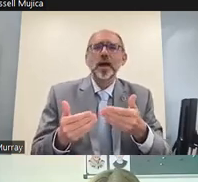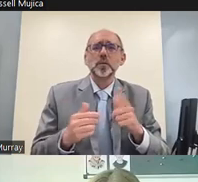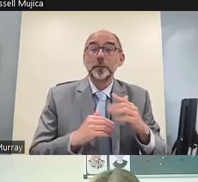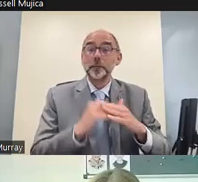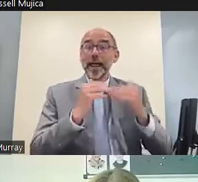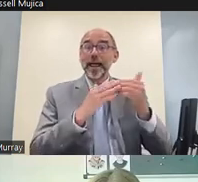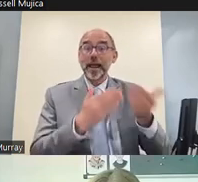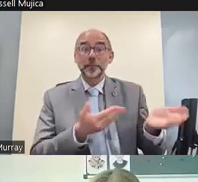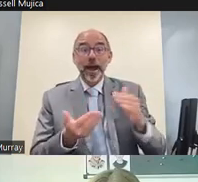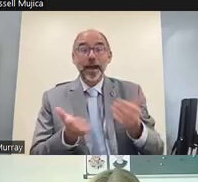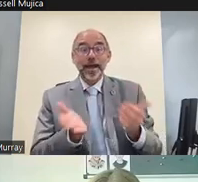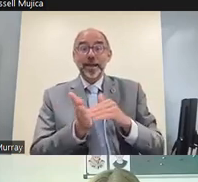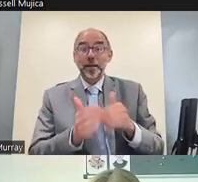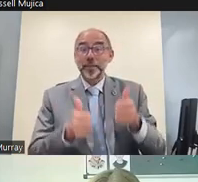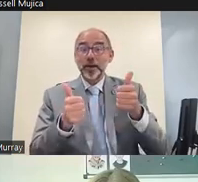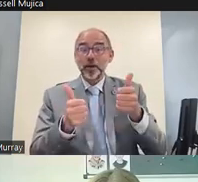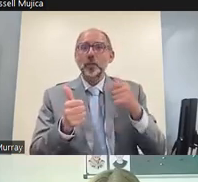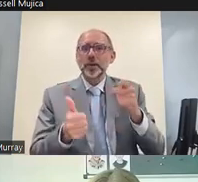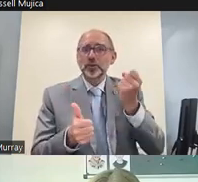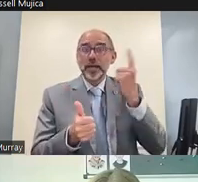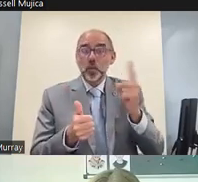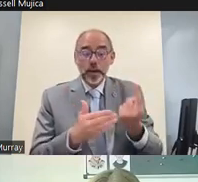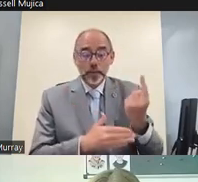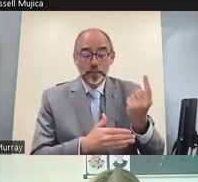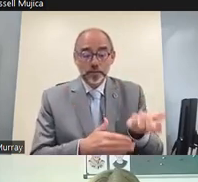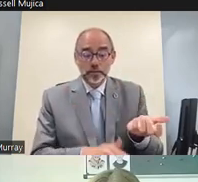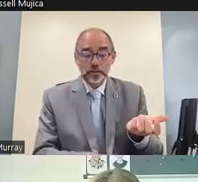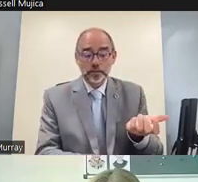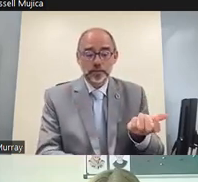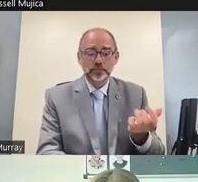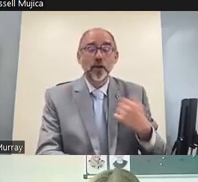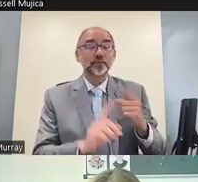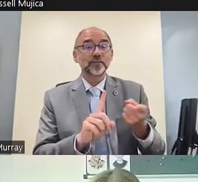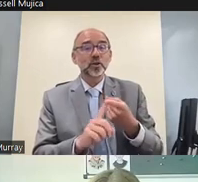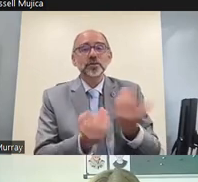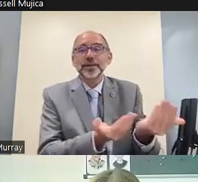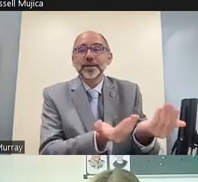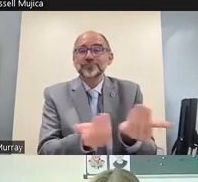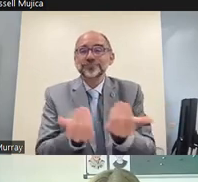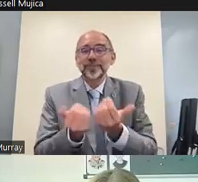so in building back better we need to understand what actually happened initial